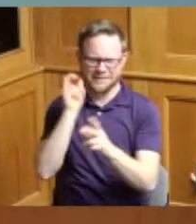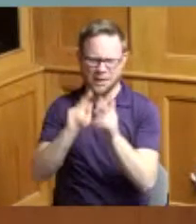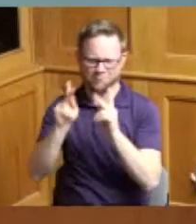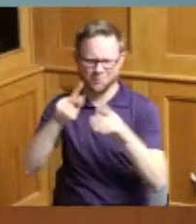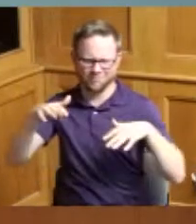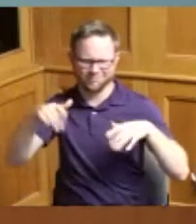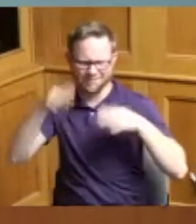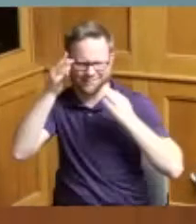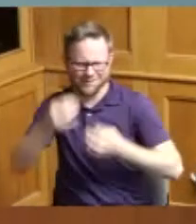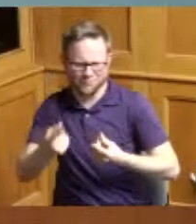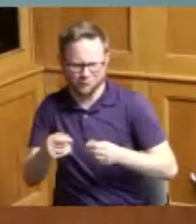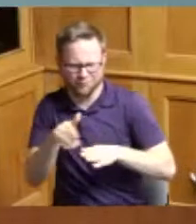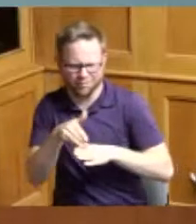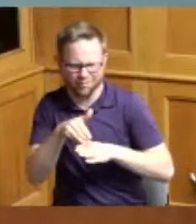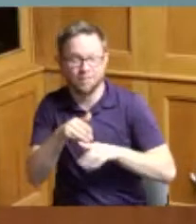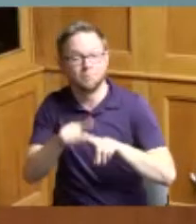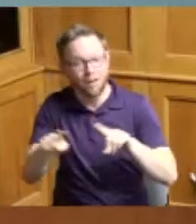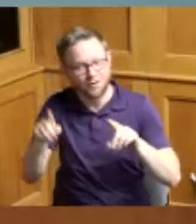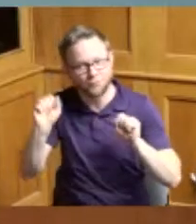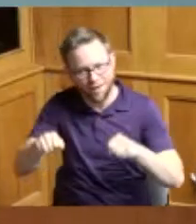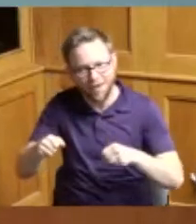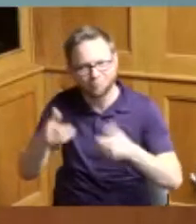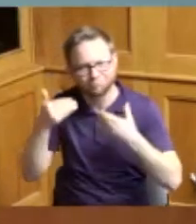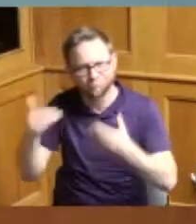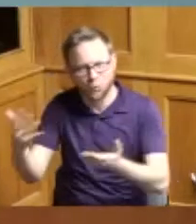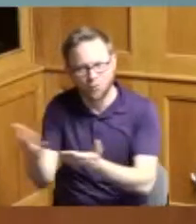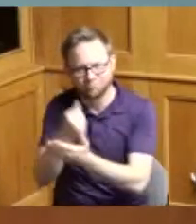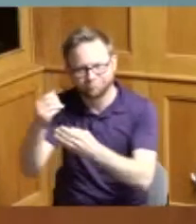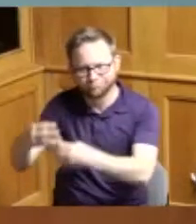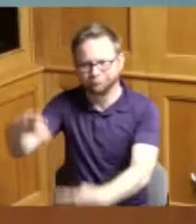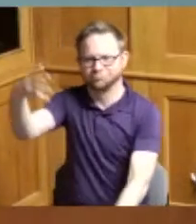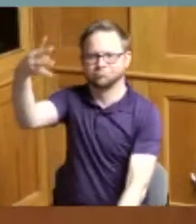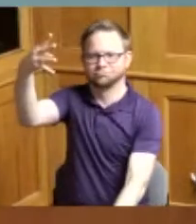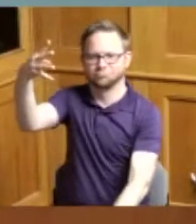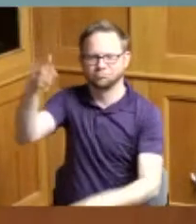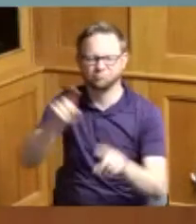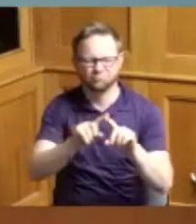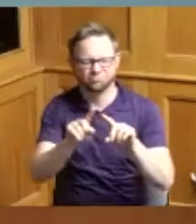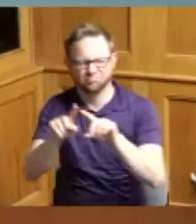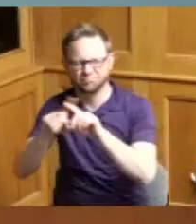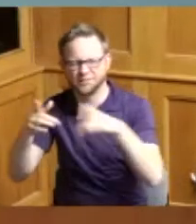both in the urban core and outside the core where people can go and celebrate and lastly I just